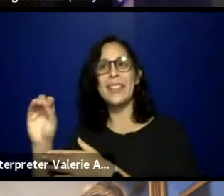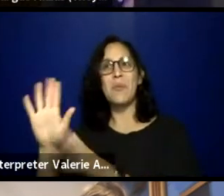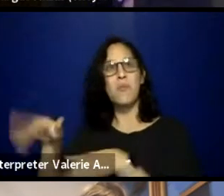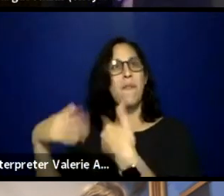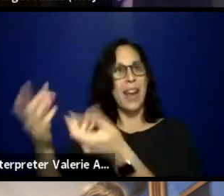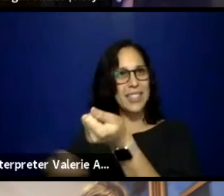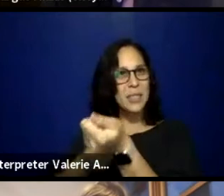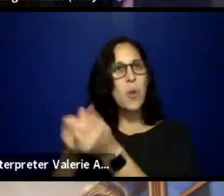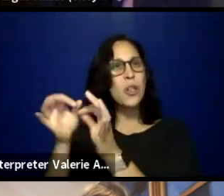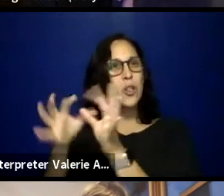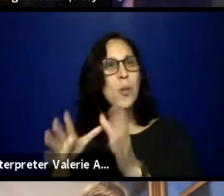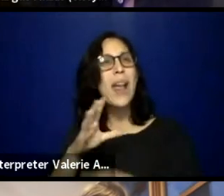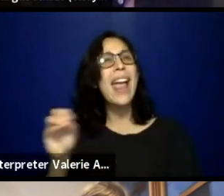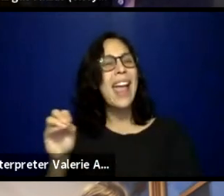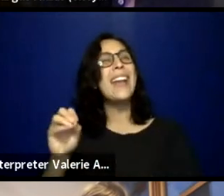who will be joining us tonight.